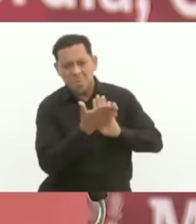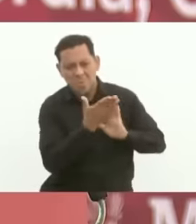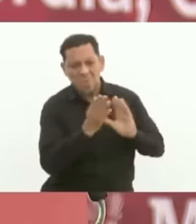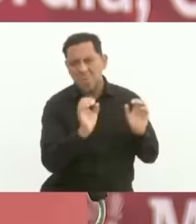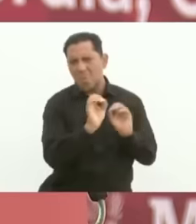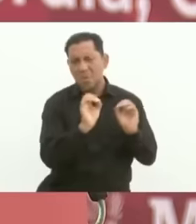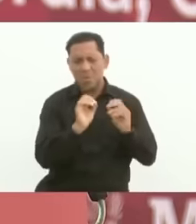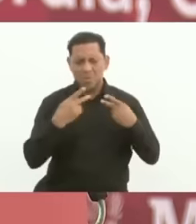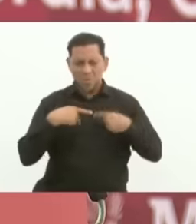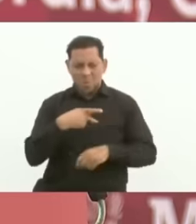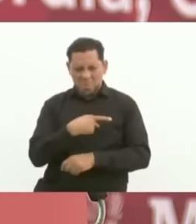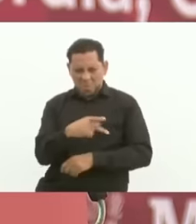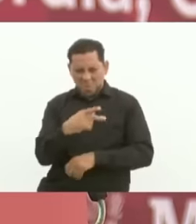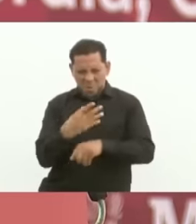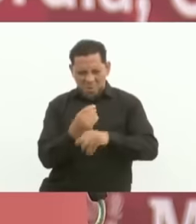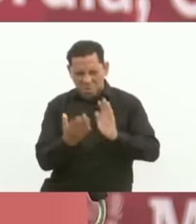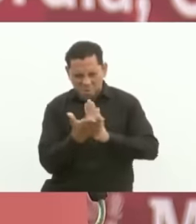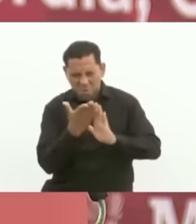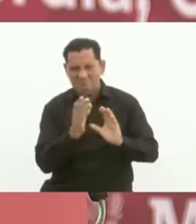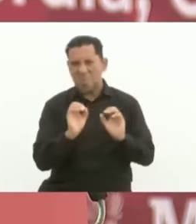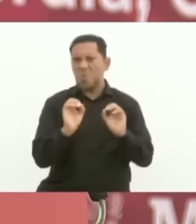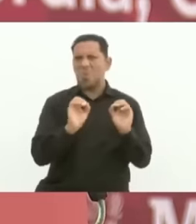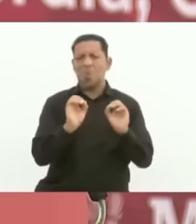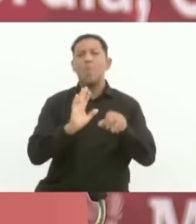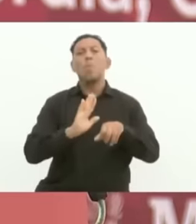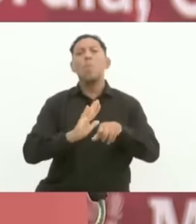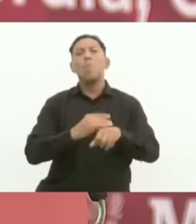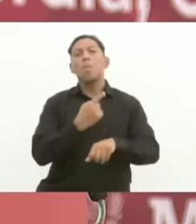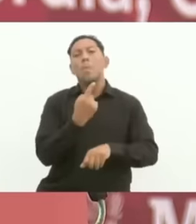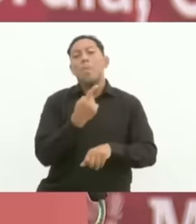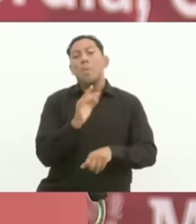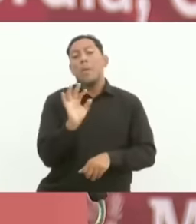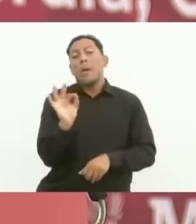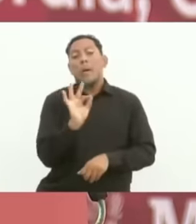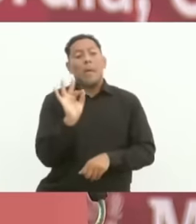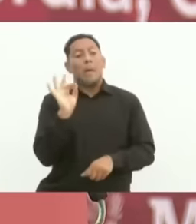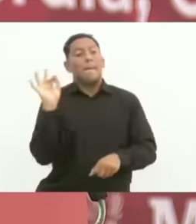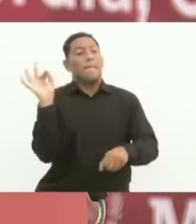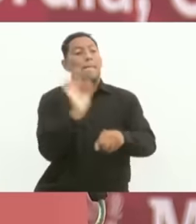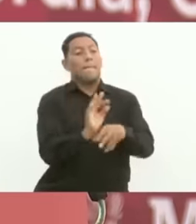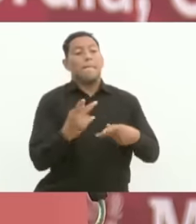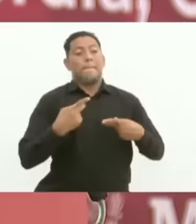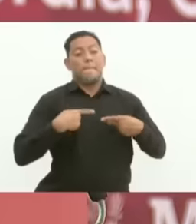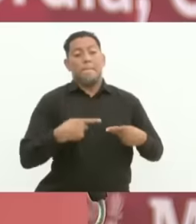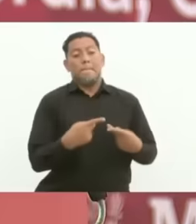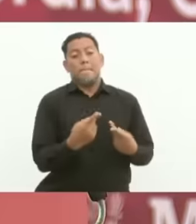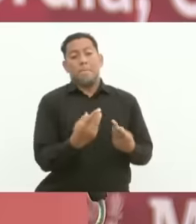poverty, the work would not be done because it turns out that maybe it would not be done. It benefited people who lived in